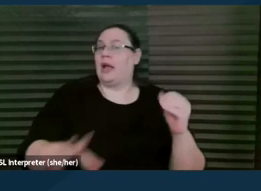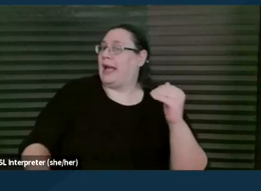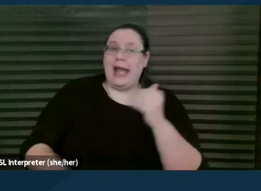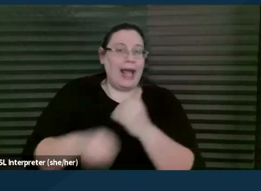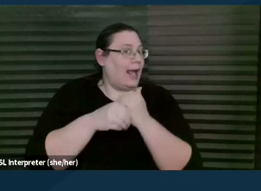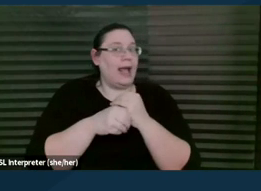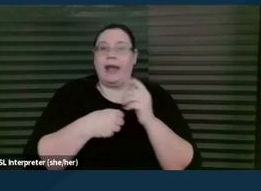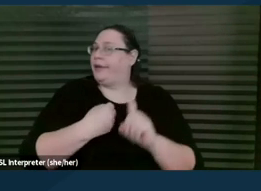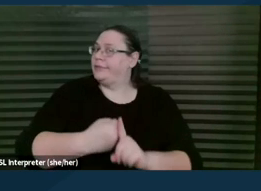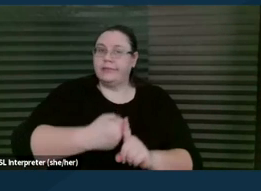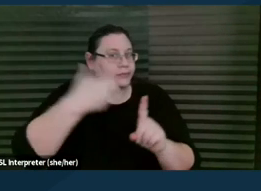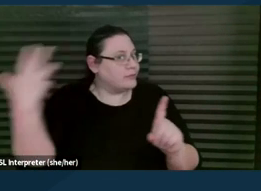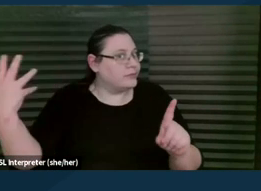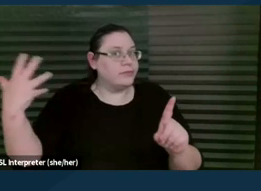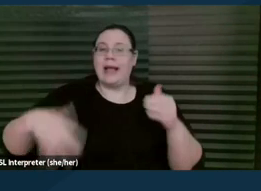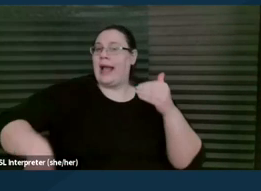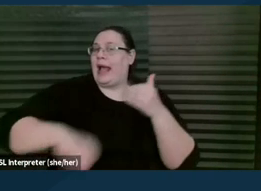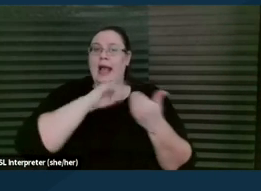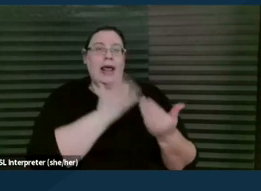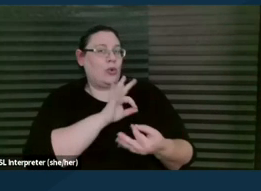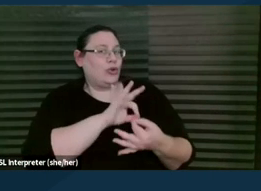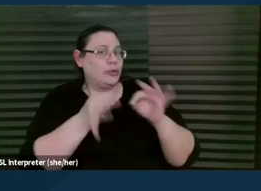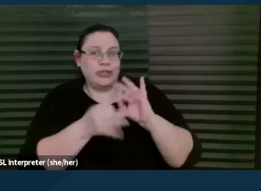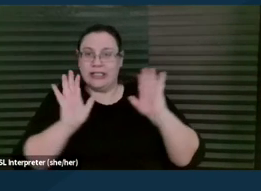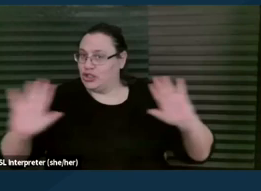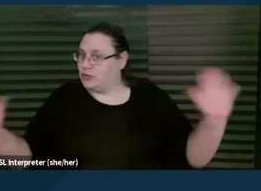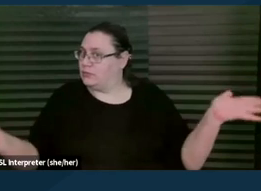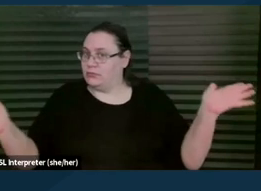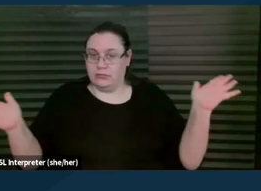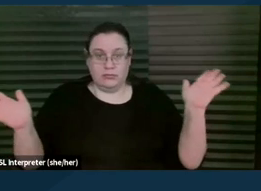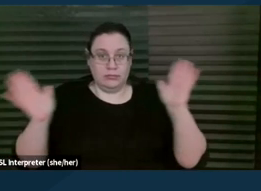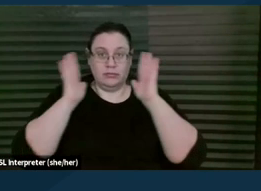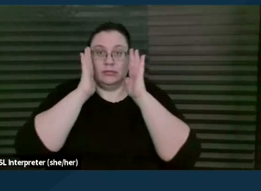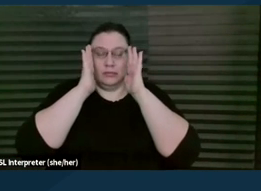not adding our spin to that as well. And so